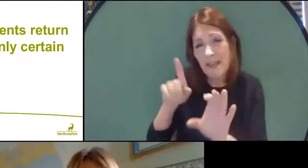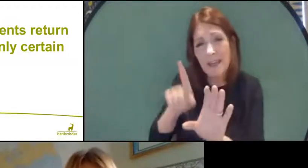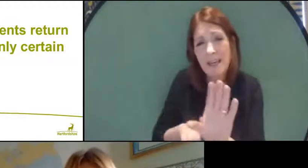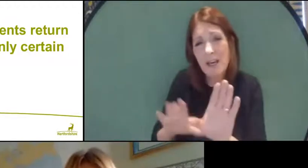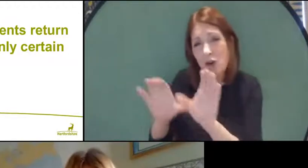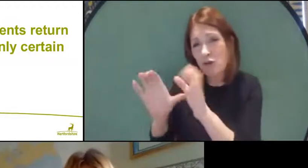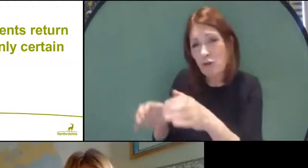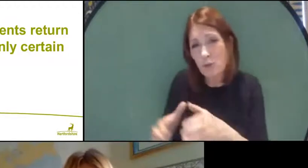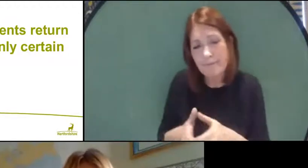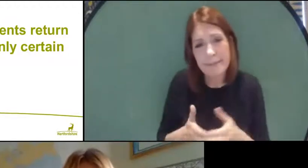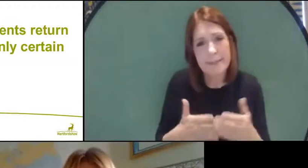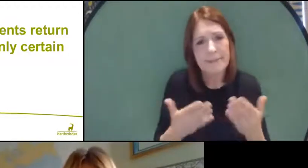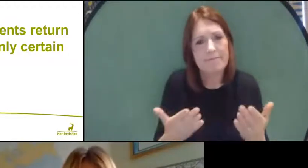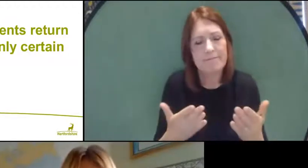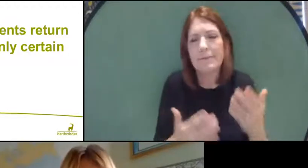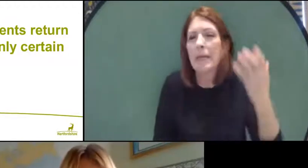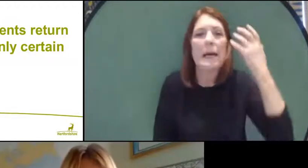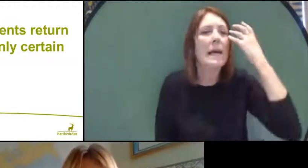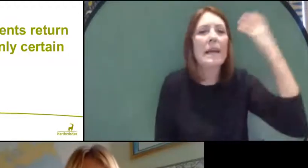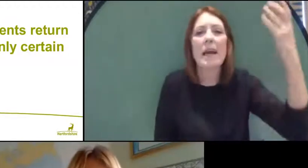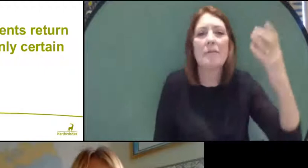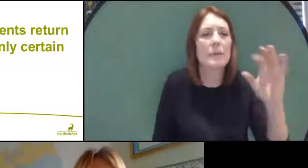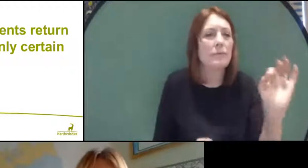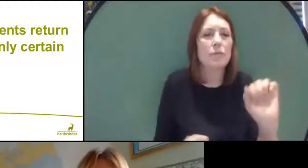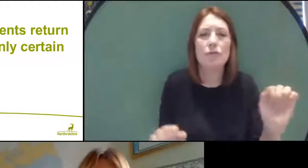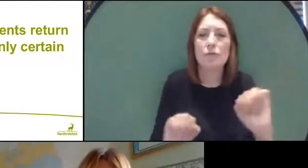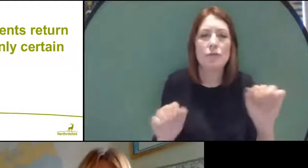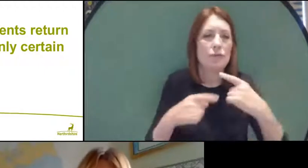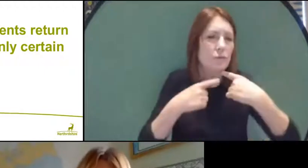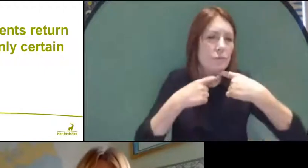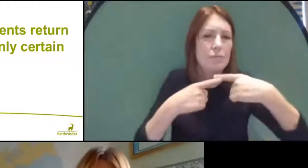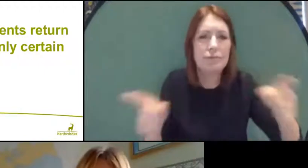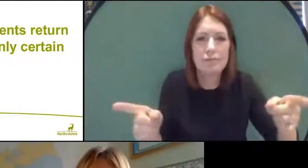Government haven't announced their plans for return of schools,